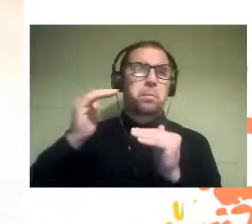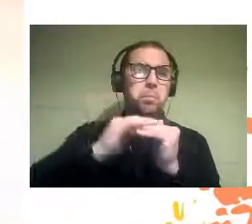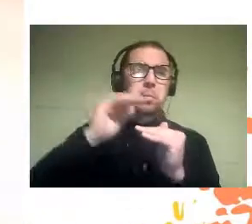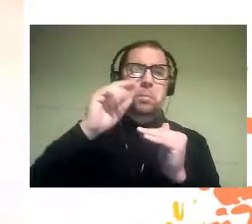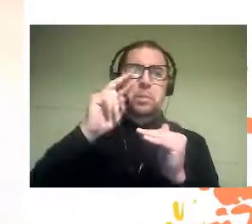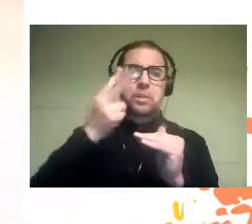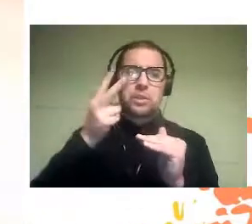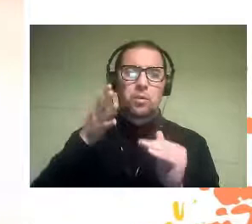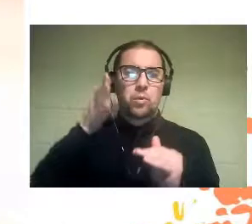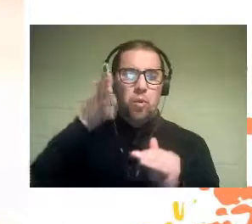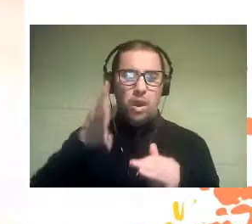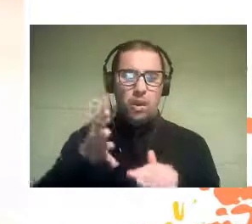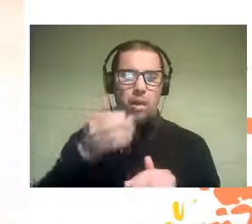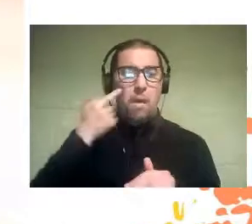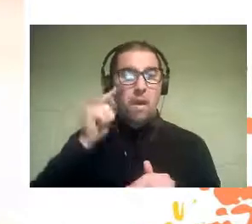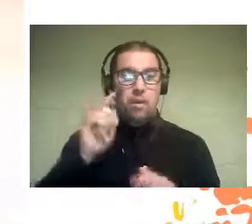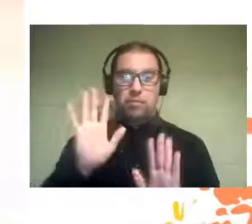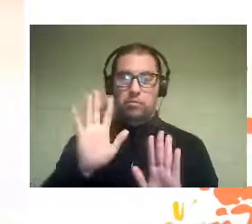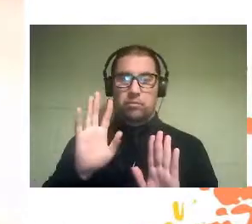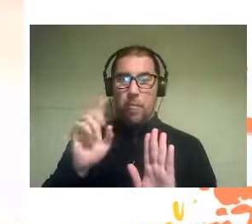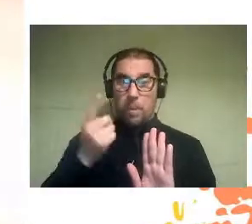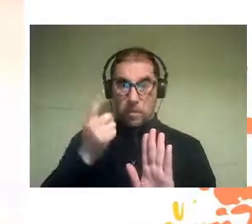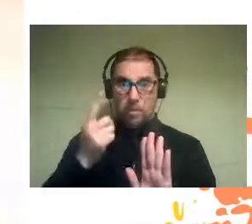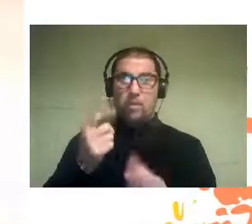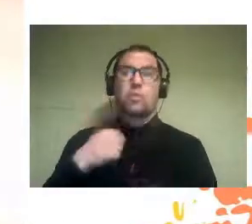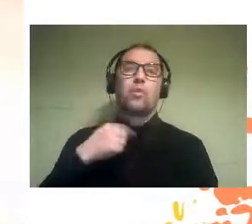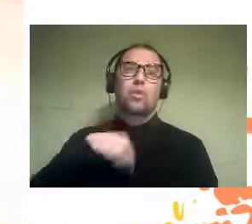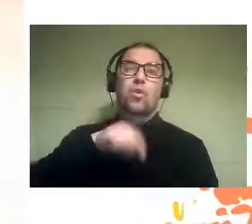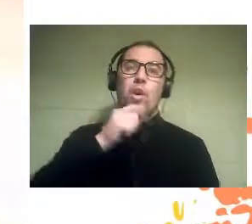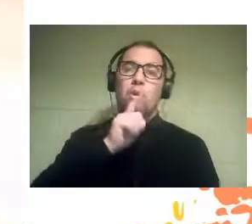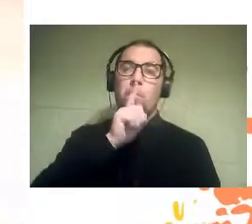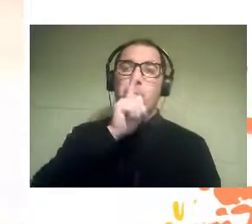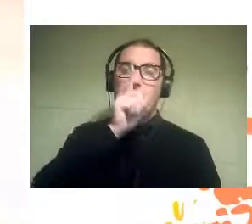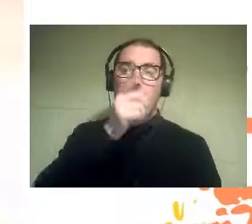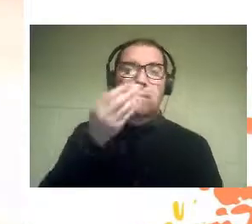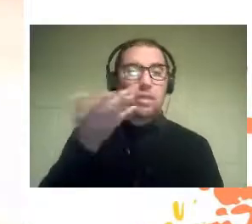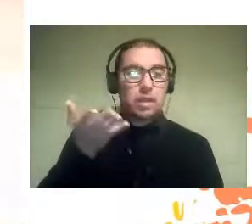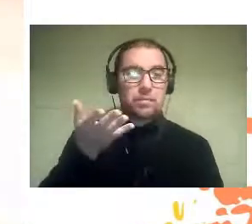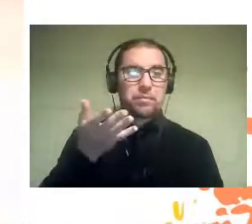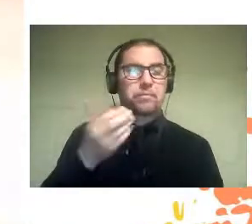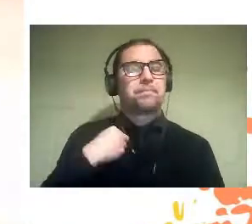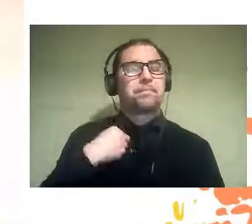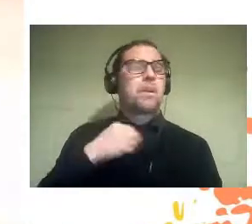but first, as usual in this program, we want to send a lot of strength